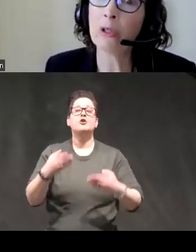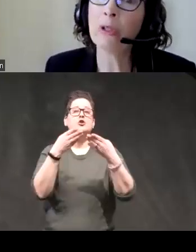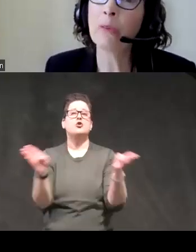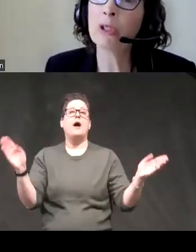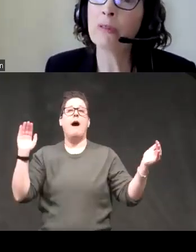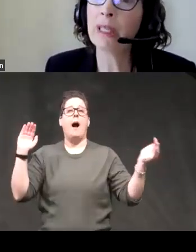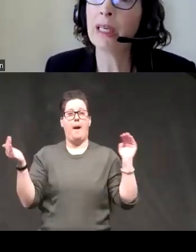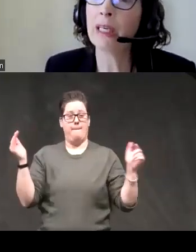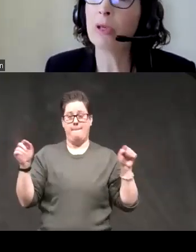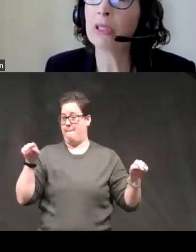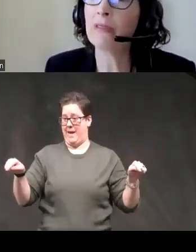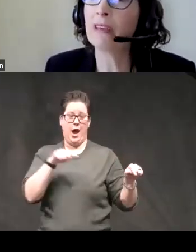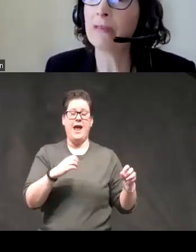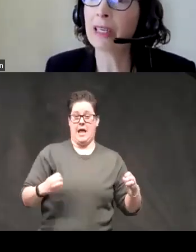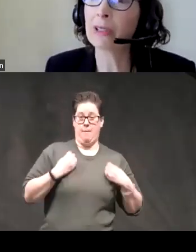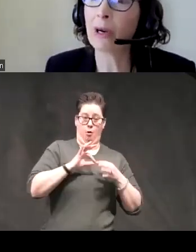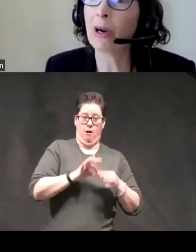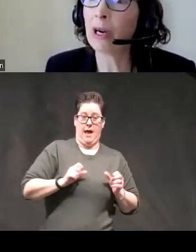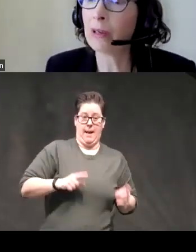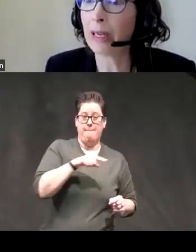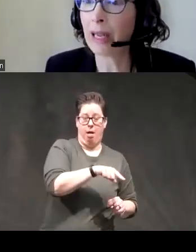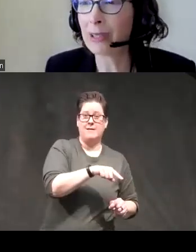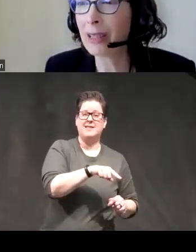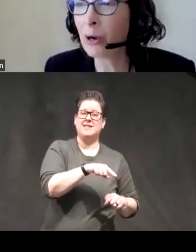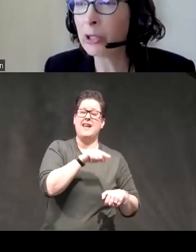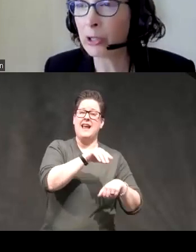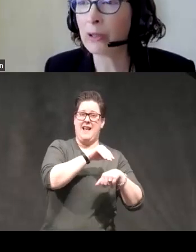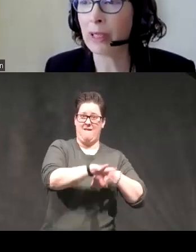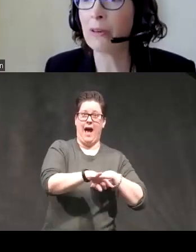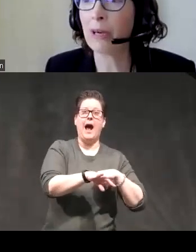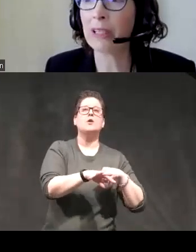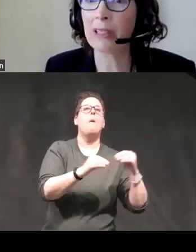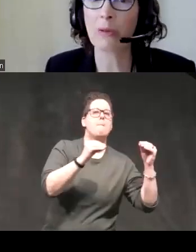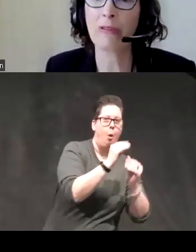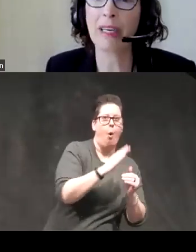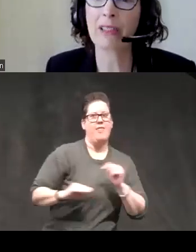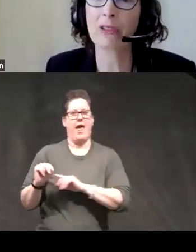two the emotion related impulsivity effects are actually larger than neuroticism effects